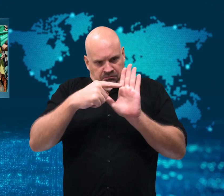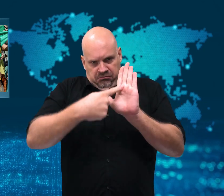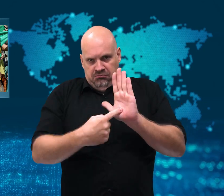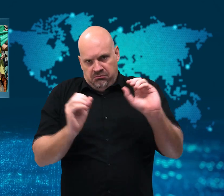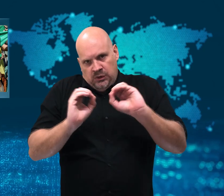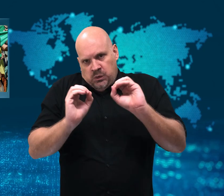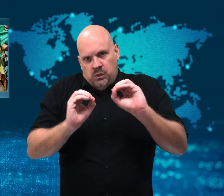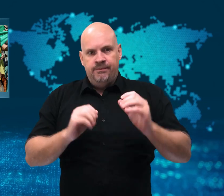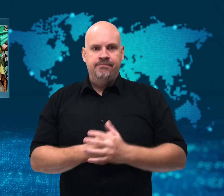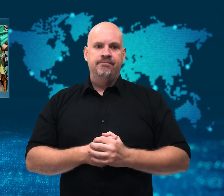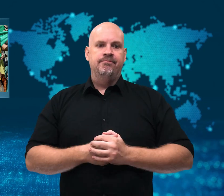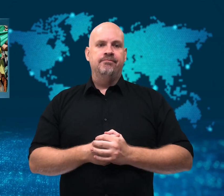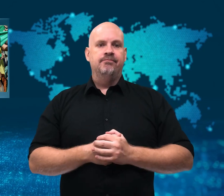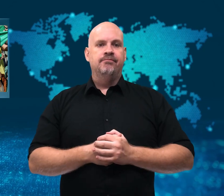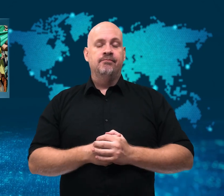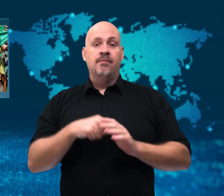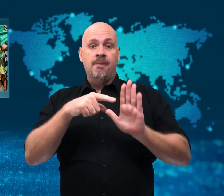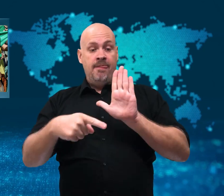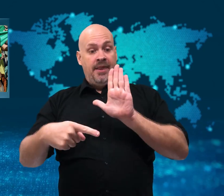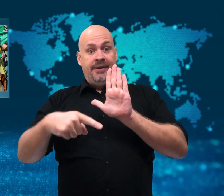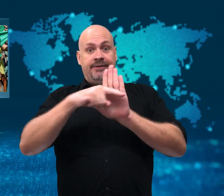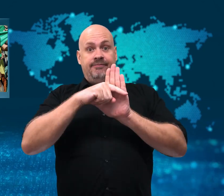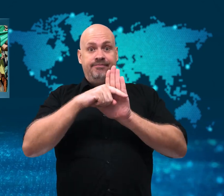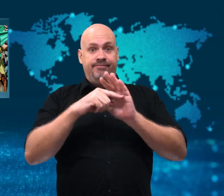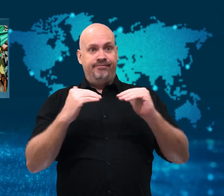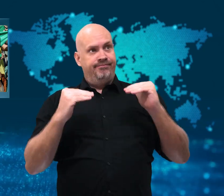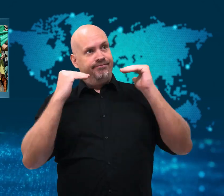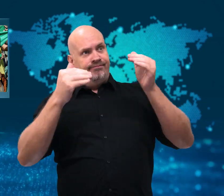does not prohibit abortion.